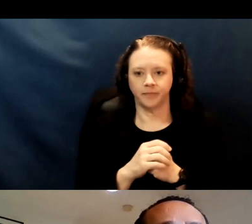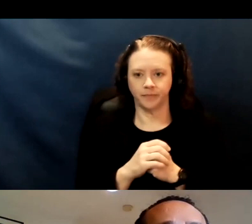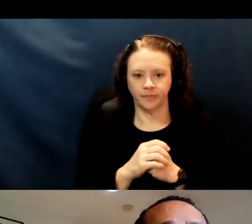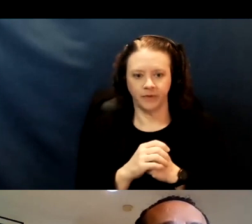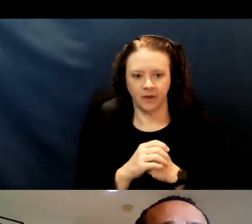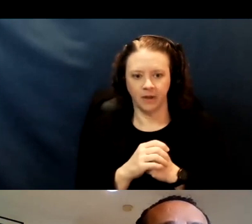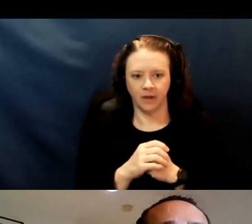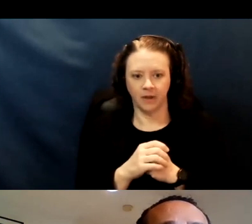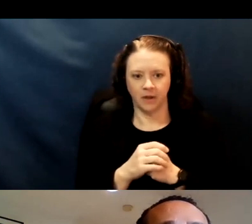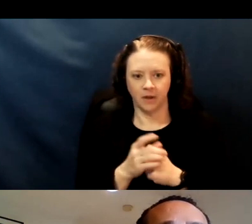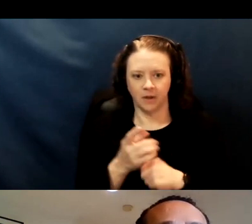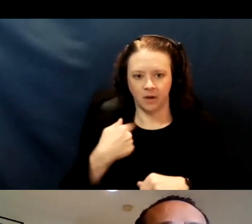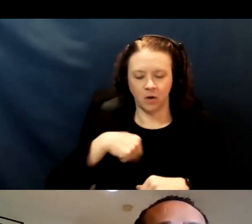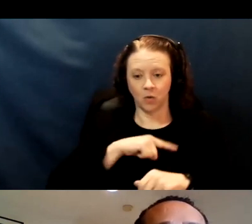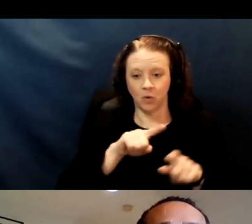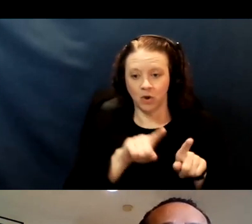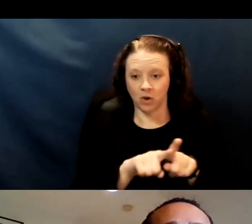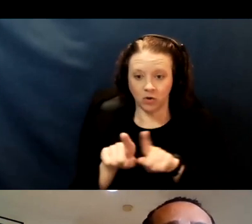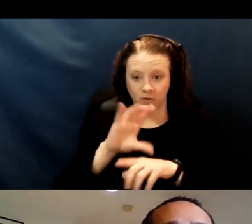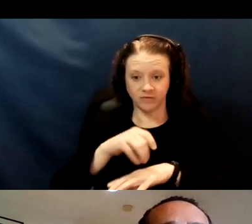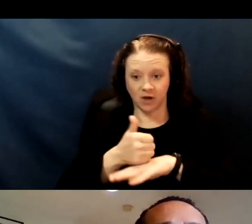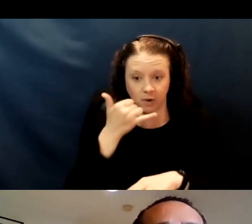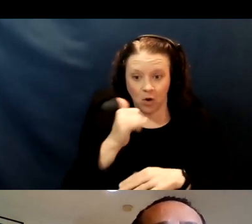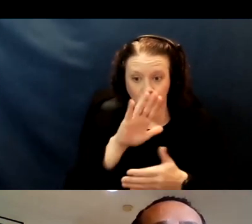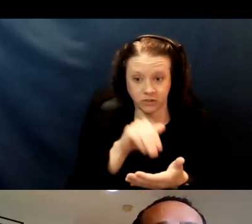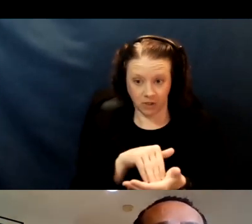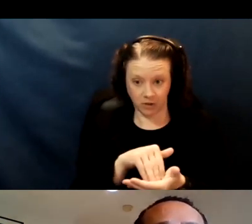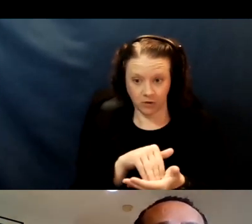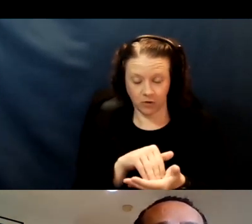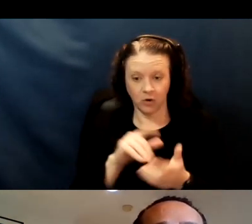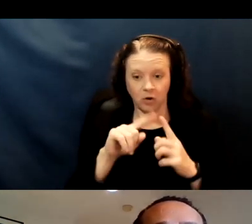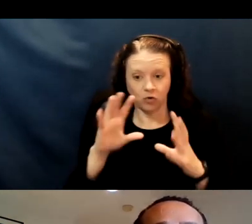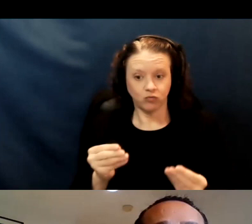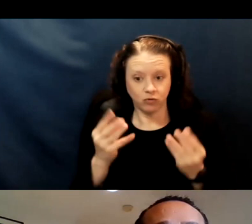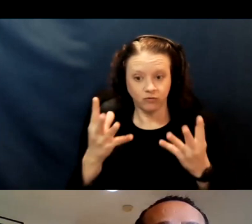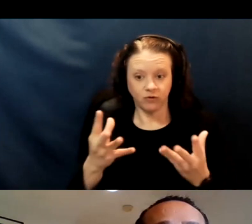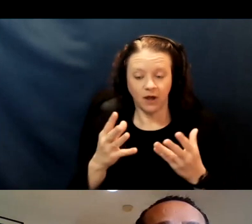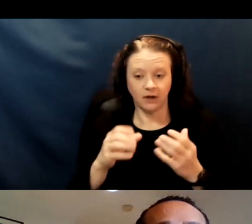We also have set up a call center to provide assistance with sign-up and onsite support.